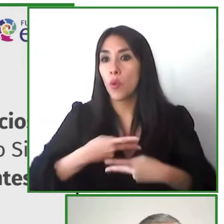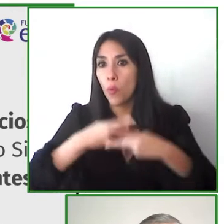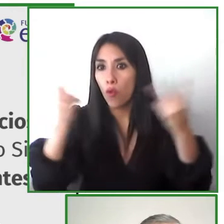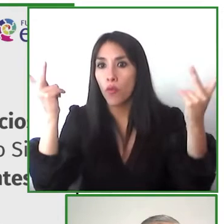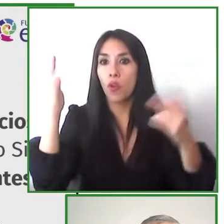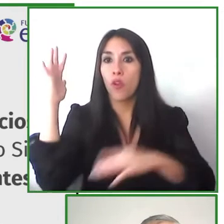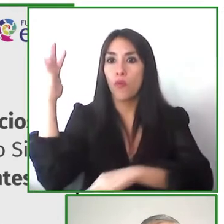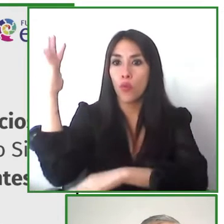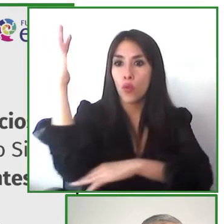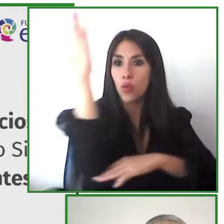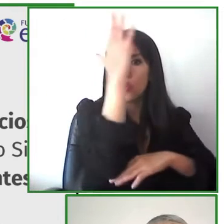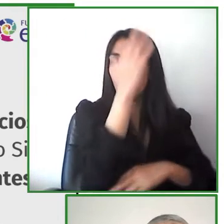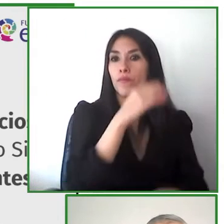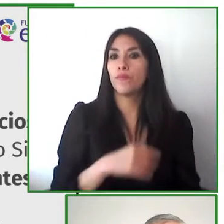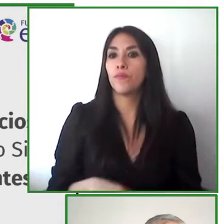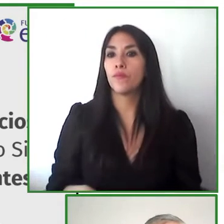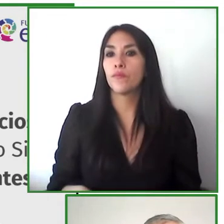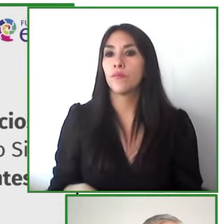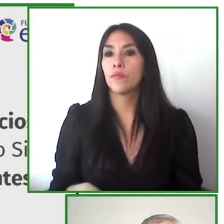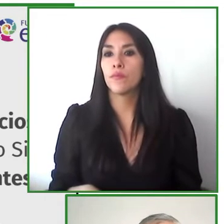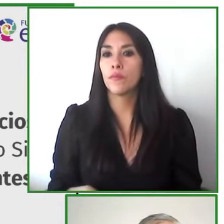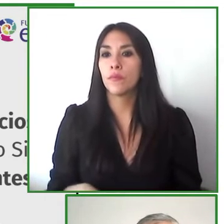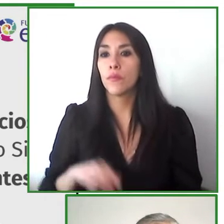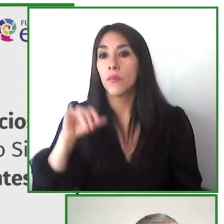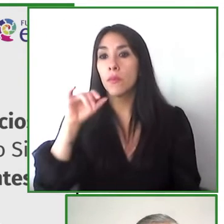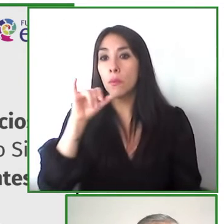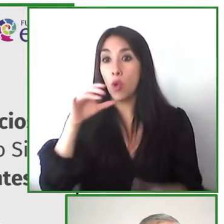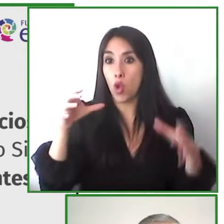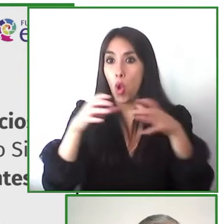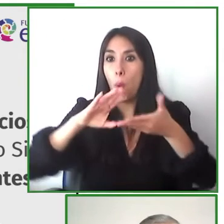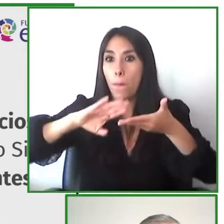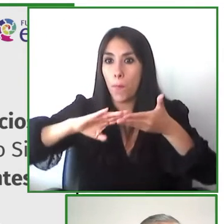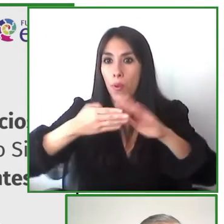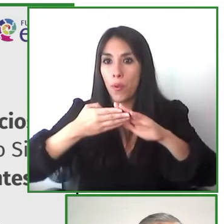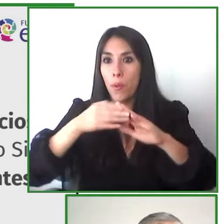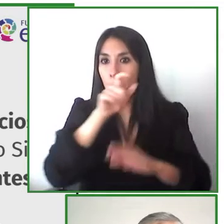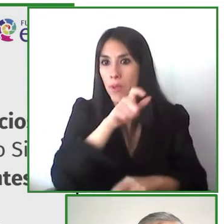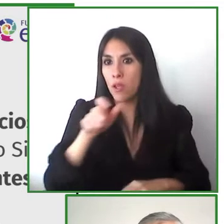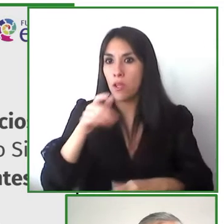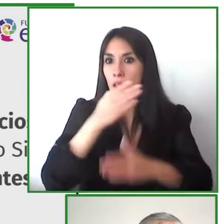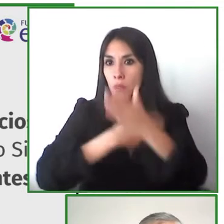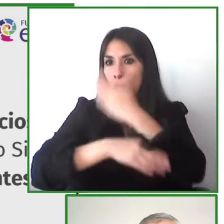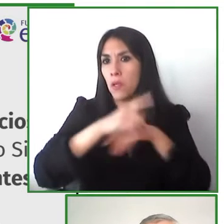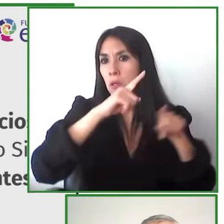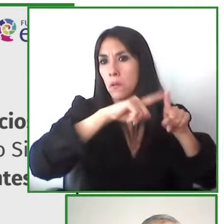we want organizations that work with and for people with disabilities